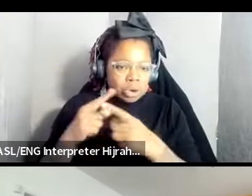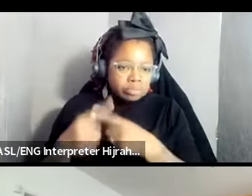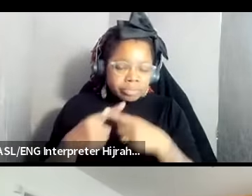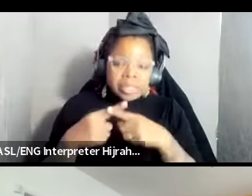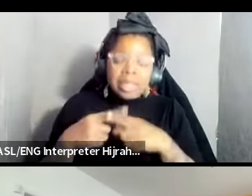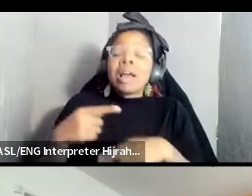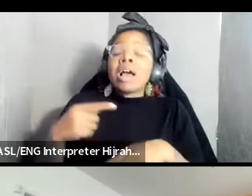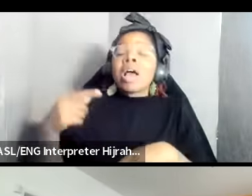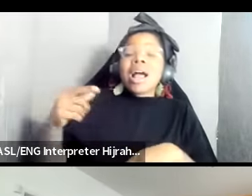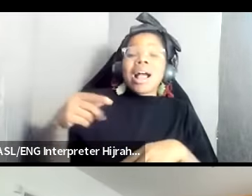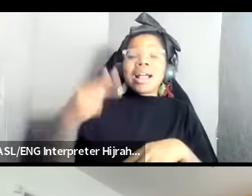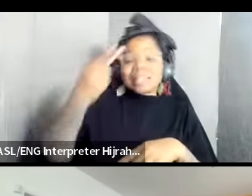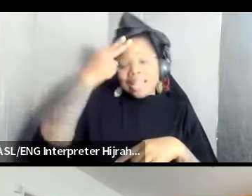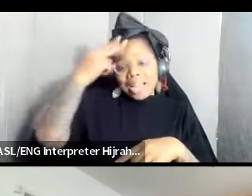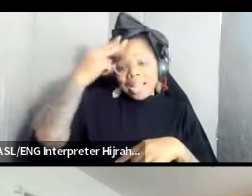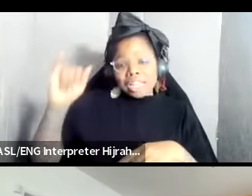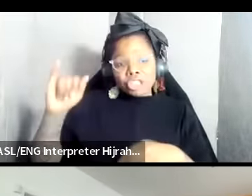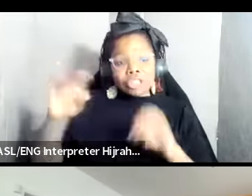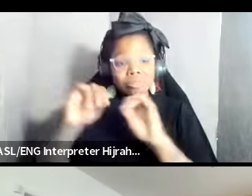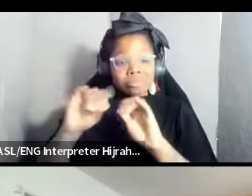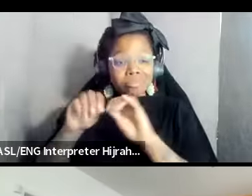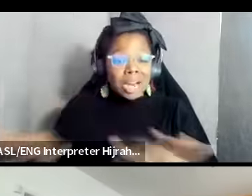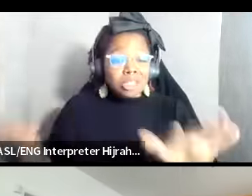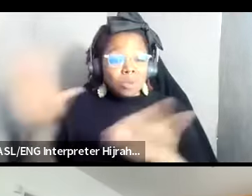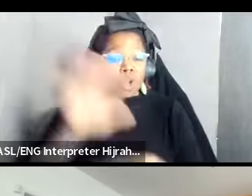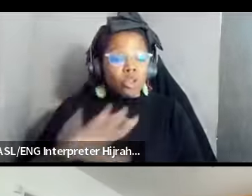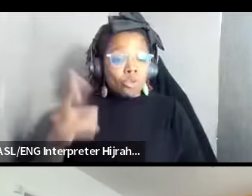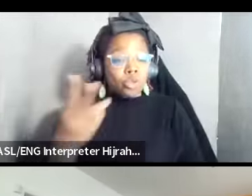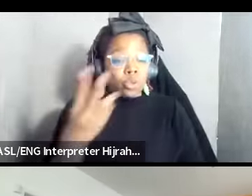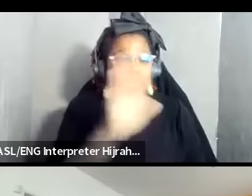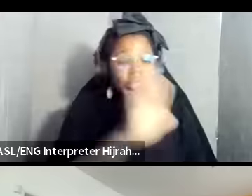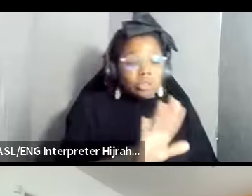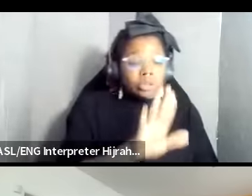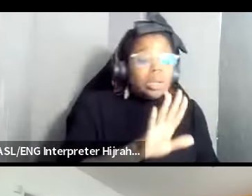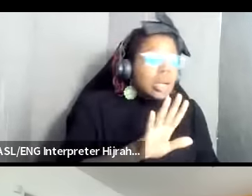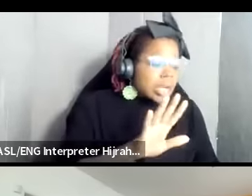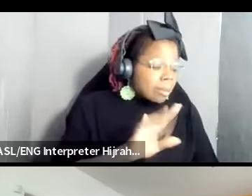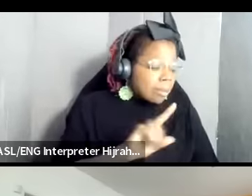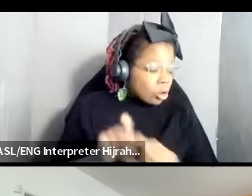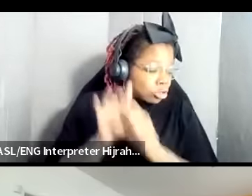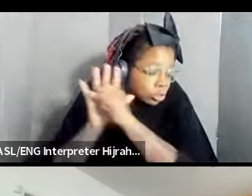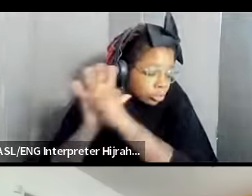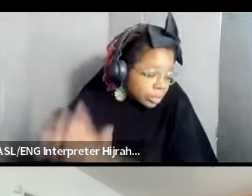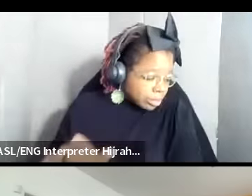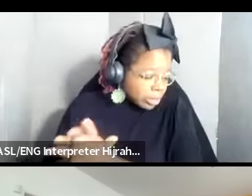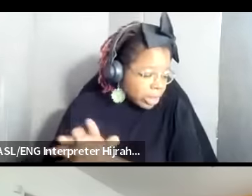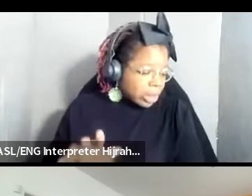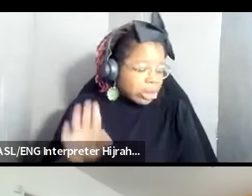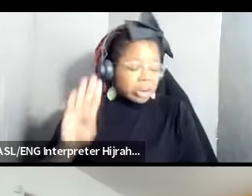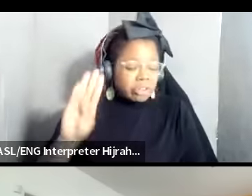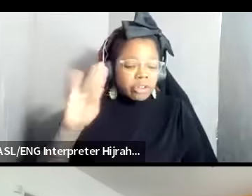Hemisphere but really applying pressure to Biden um and administratively working all of the